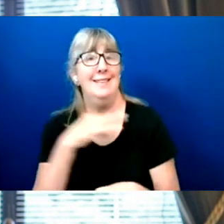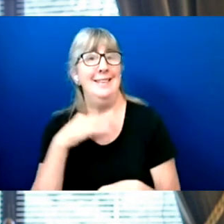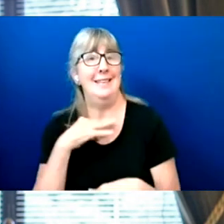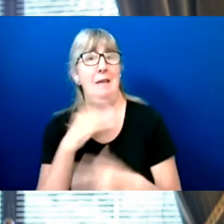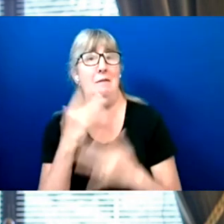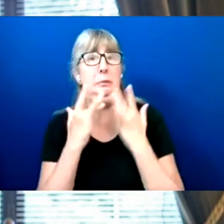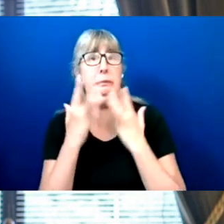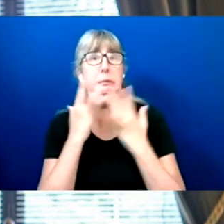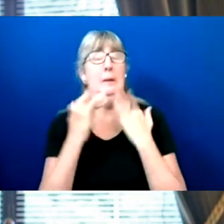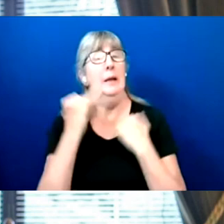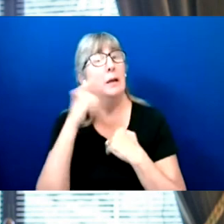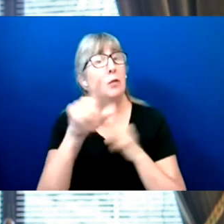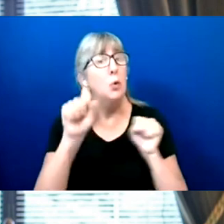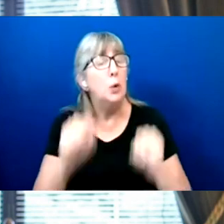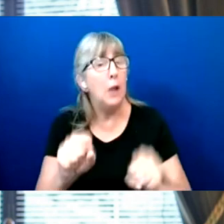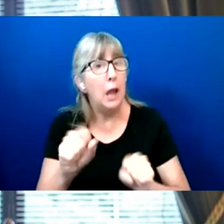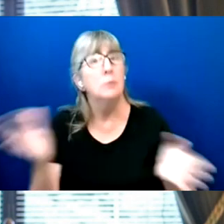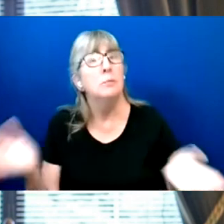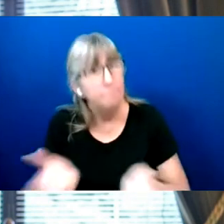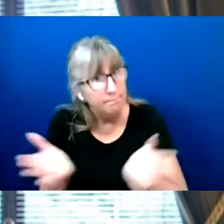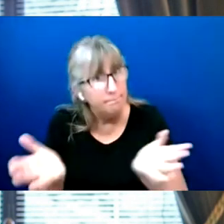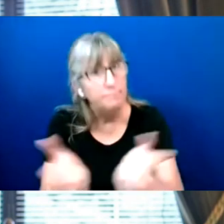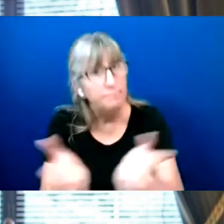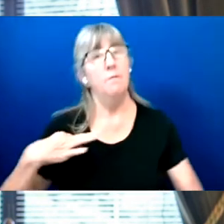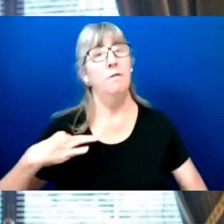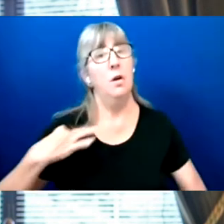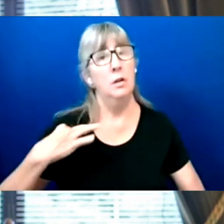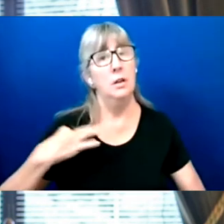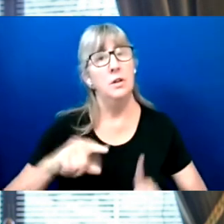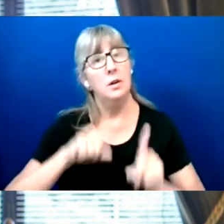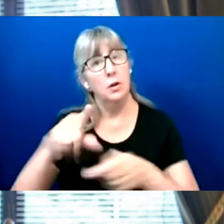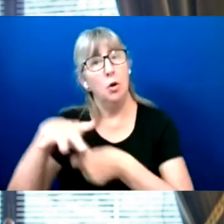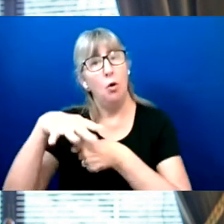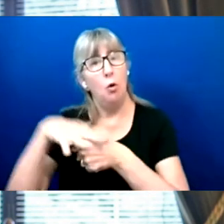If you are able, I encourage you to consider volunteering at your local office.